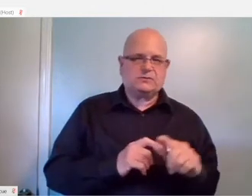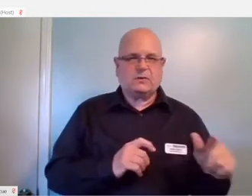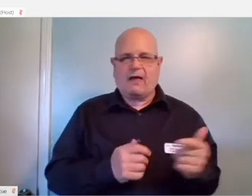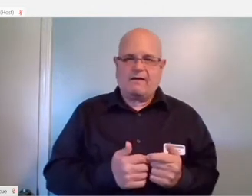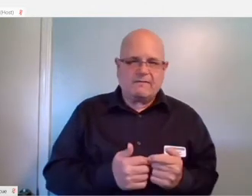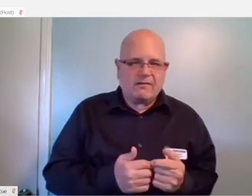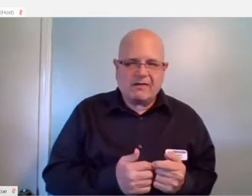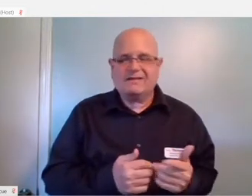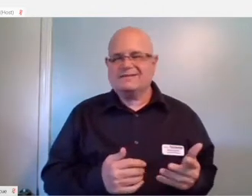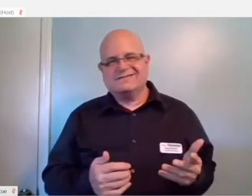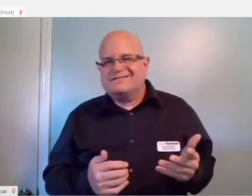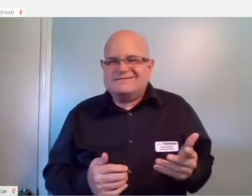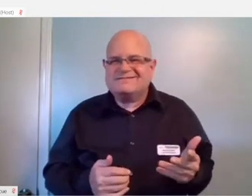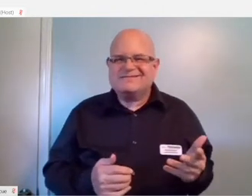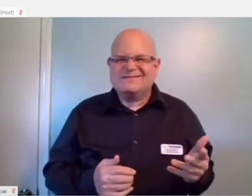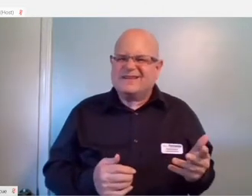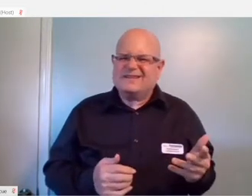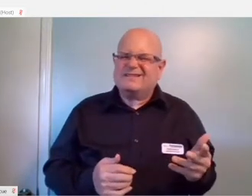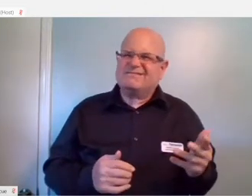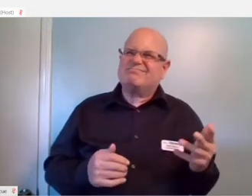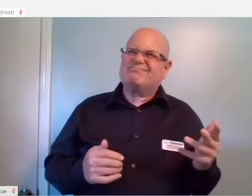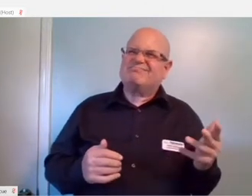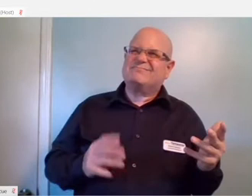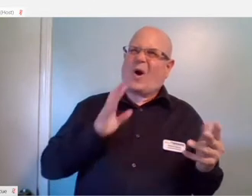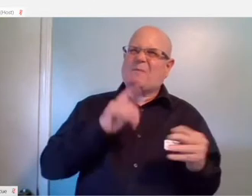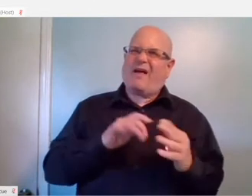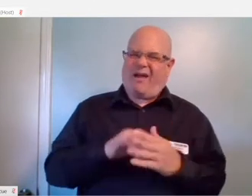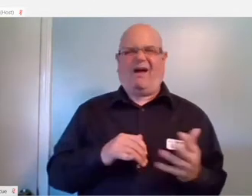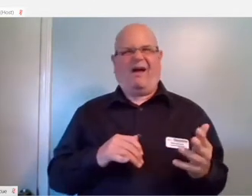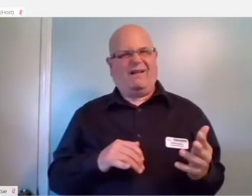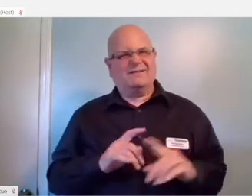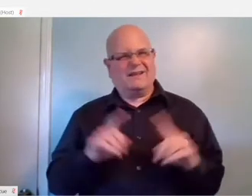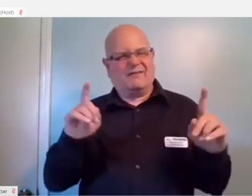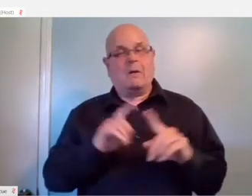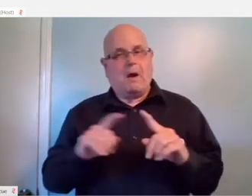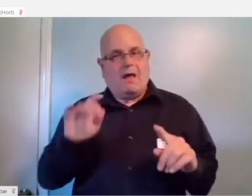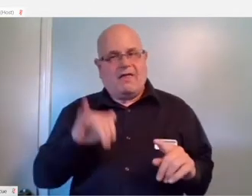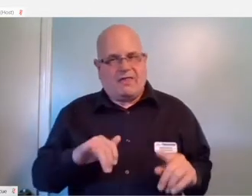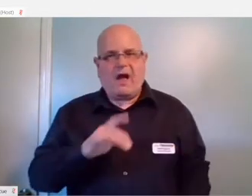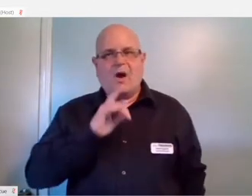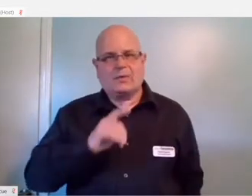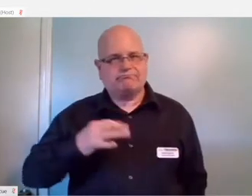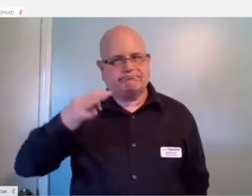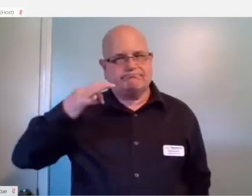It's a little abstract to understand speaking about it but this is something that's really